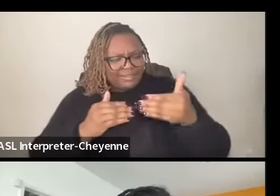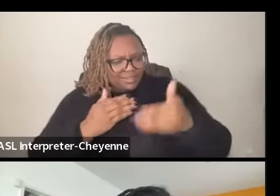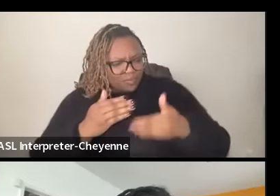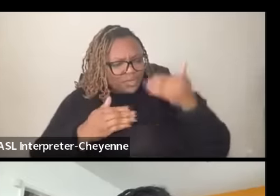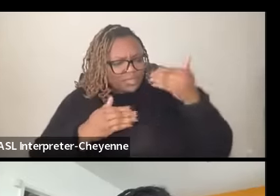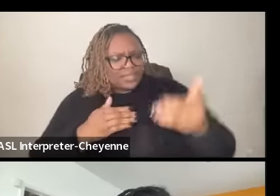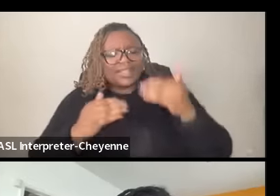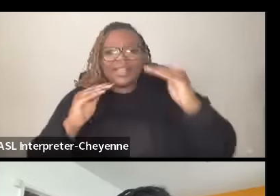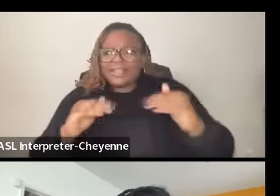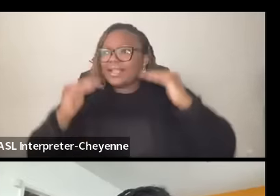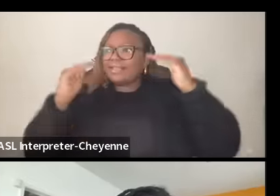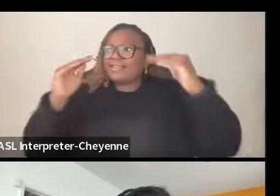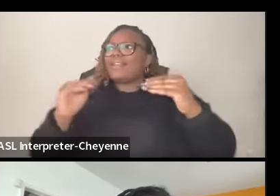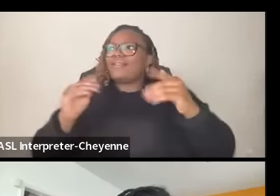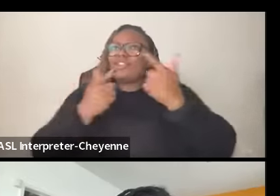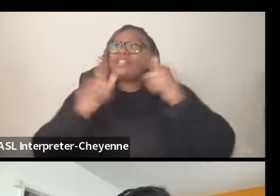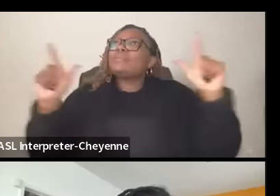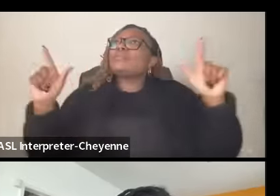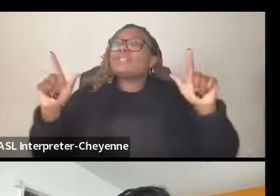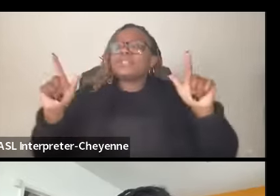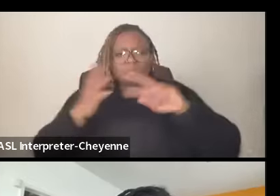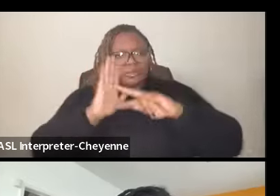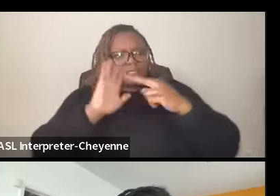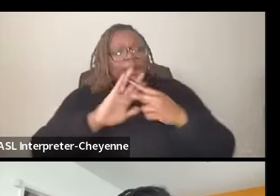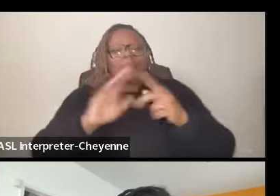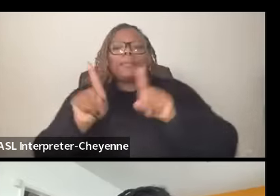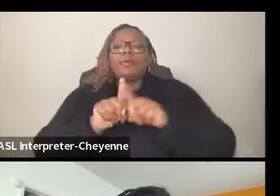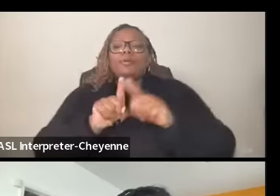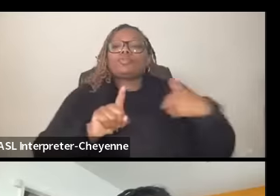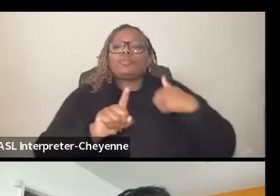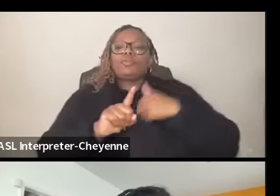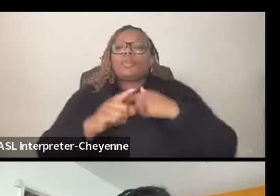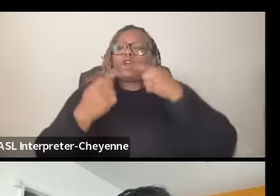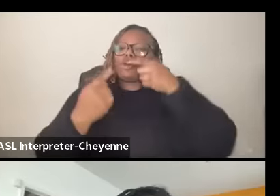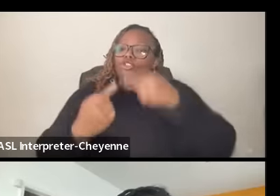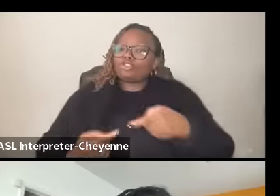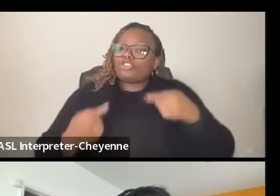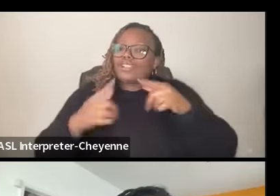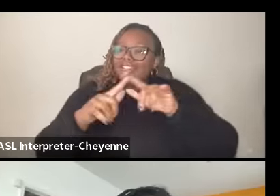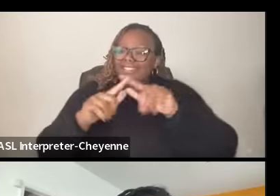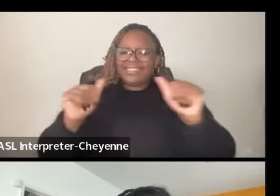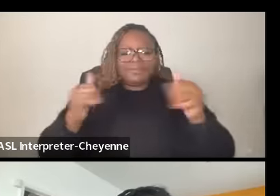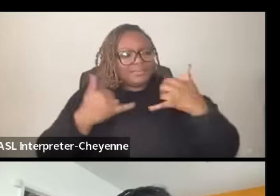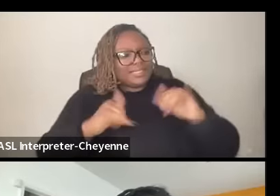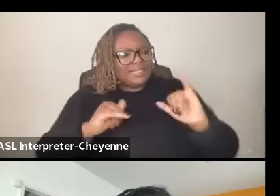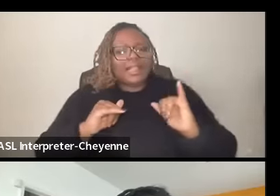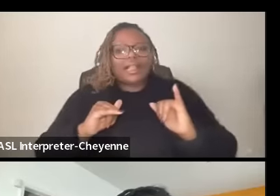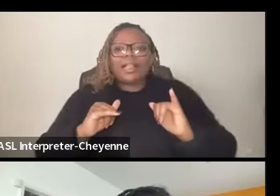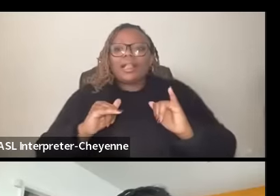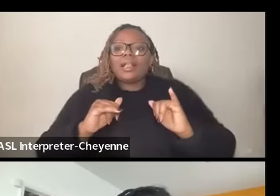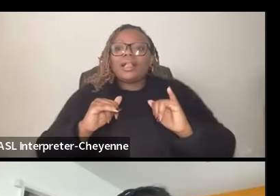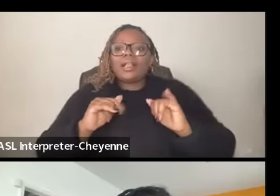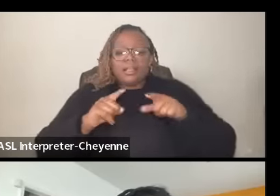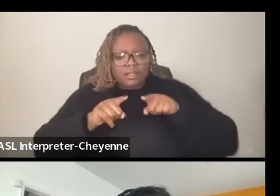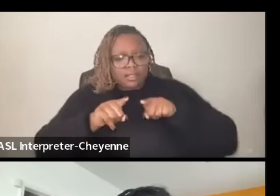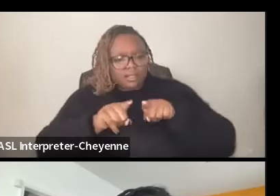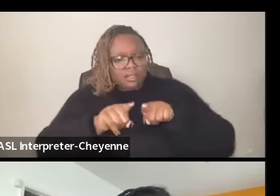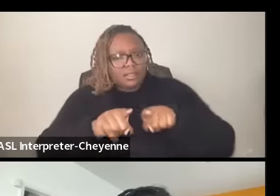of Liberation but we also are struggling at the same time we are not we don't have the luxury of